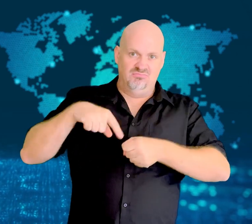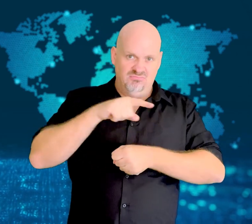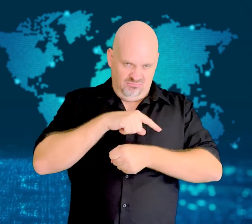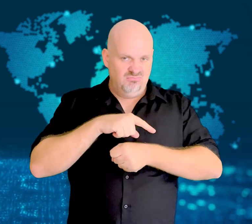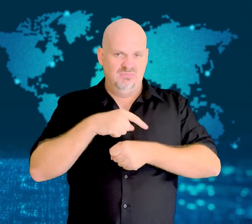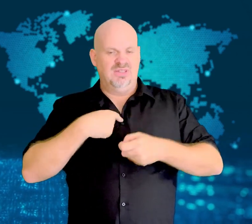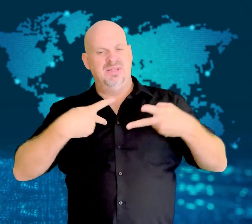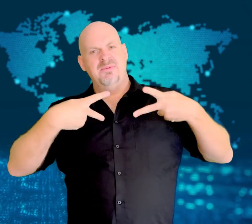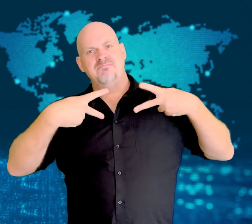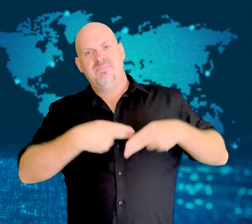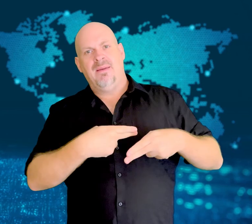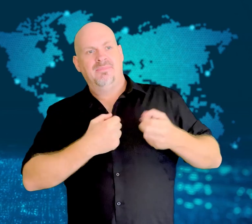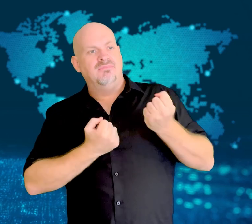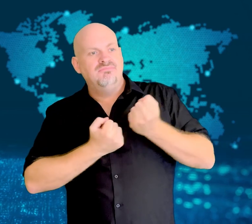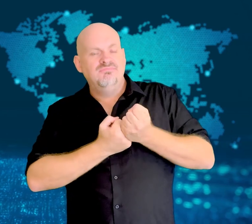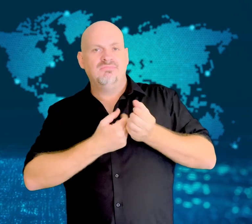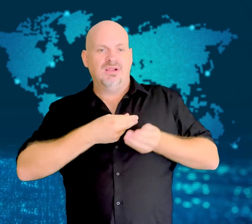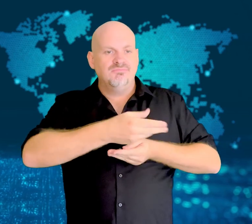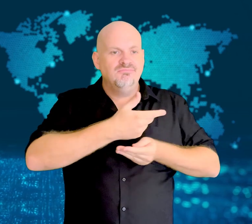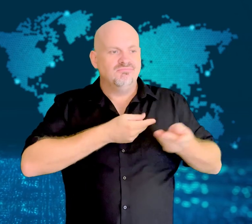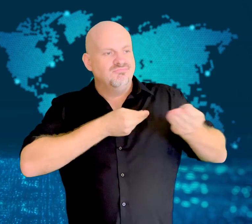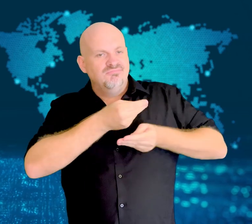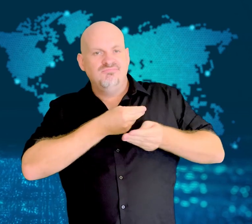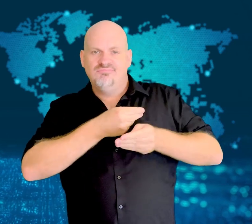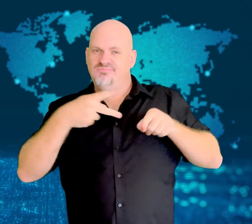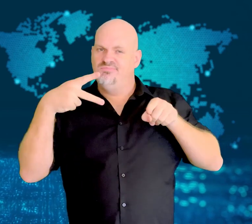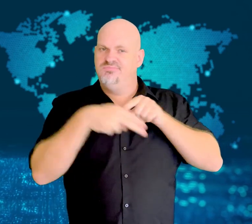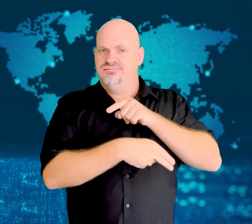the violent suppression of protesters.